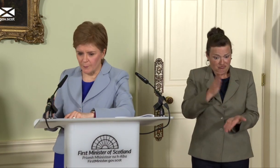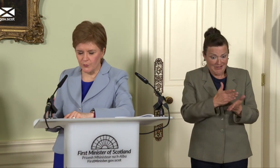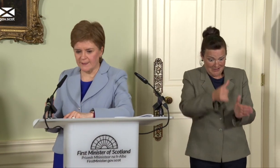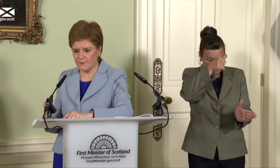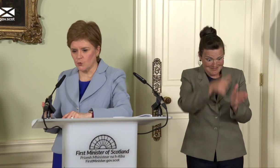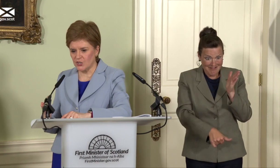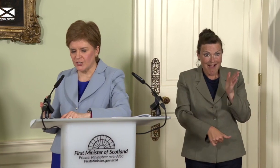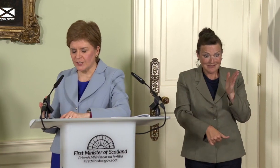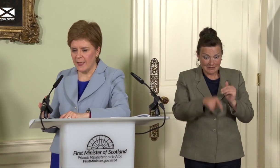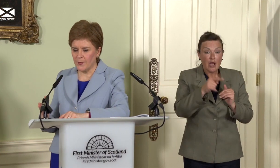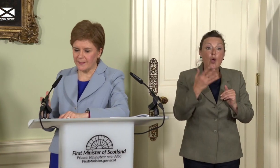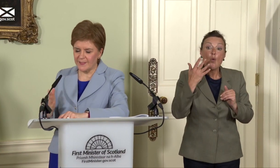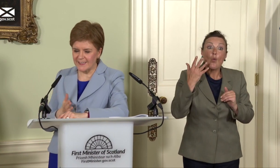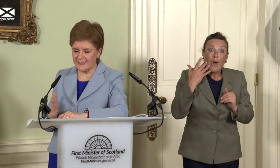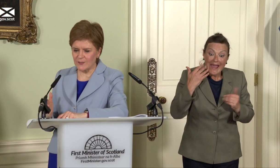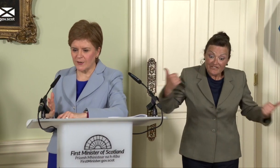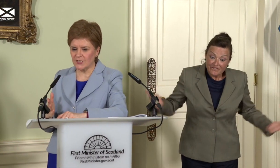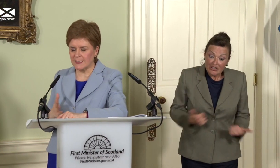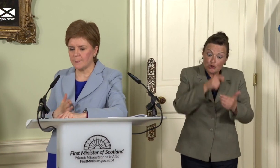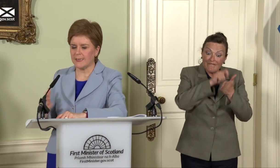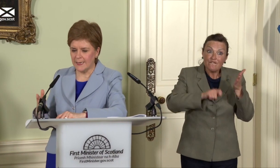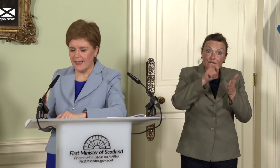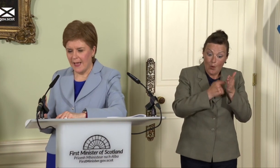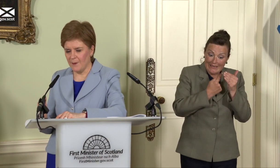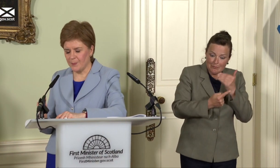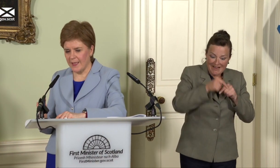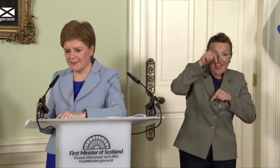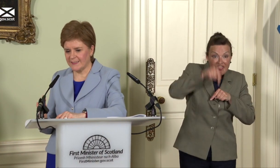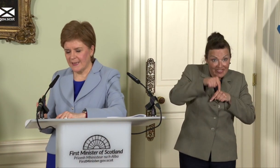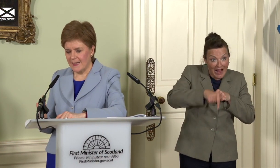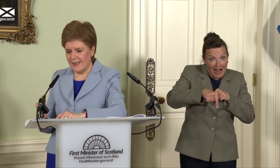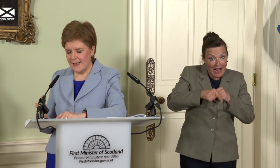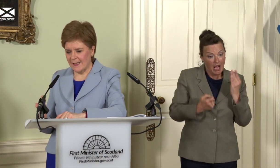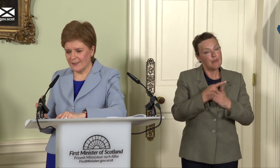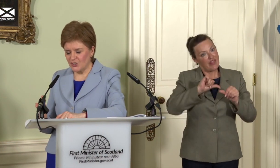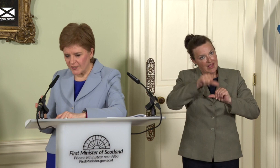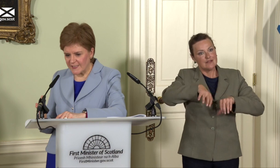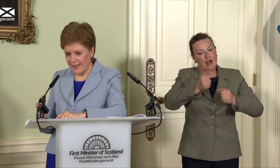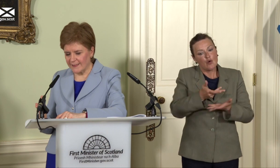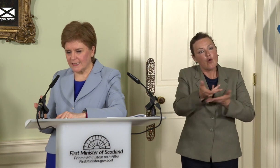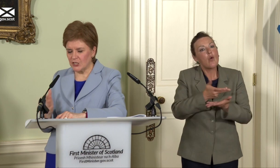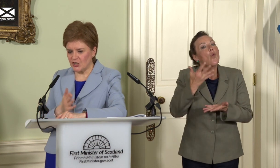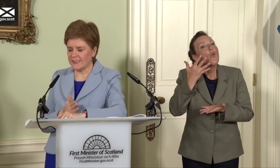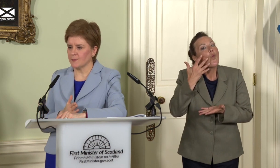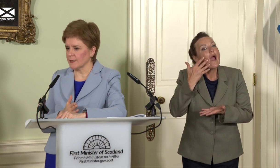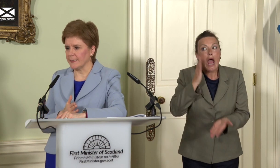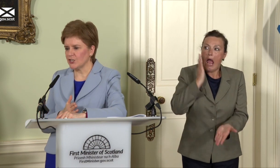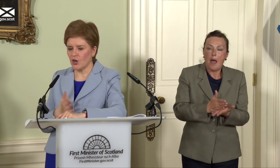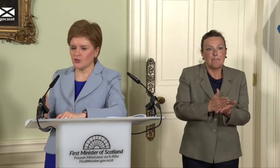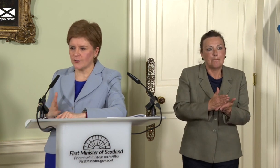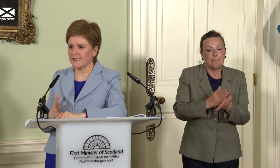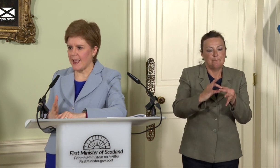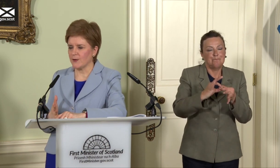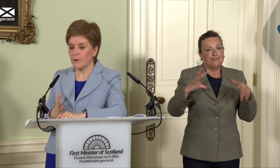process of negotiation. But this question to me is just as legitimately turned on its head.